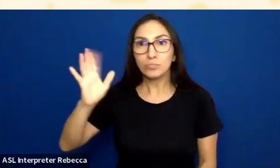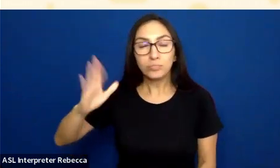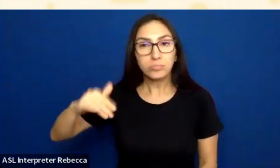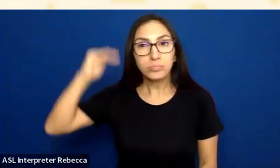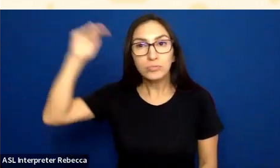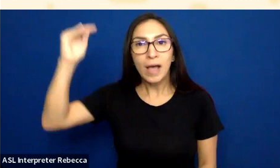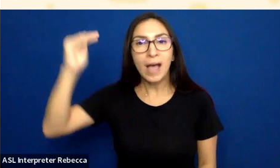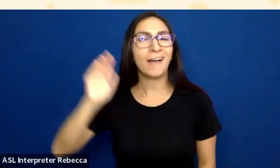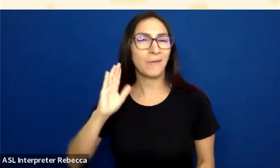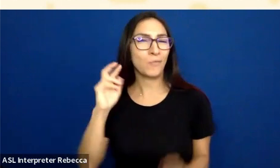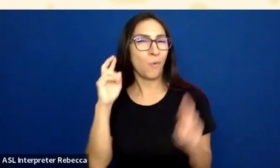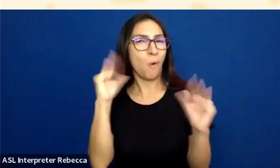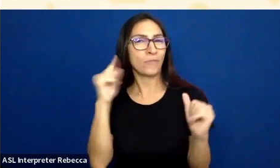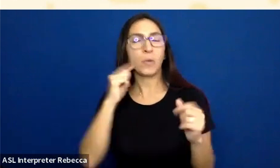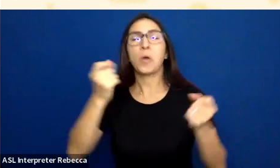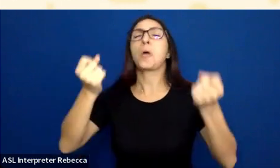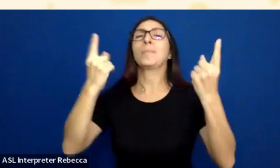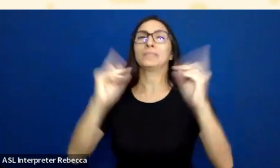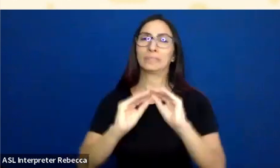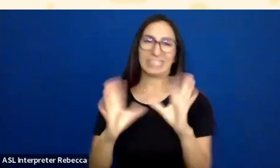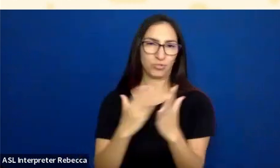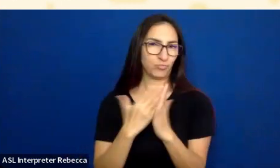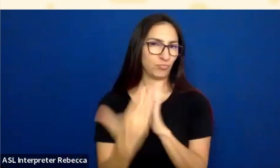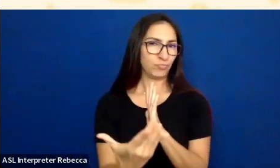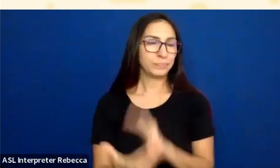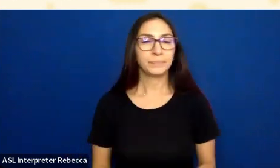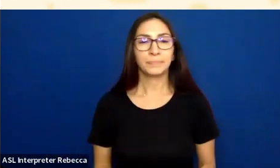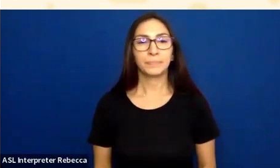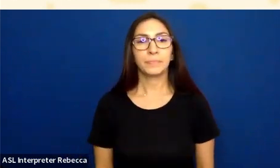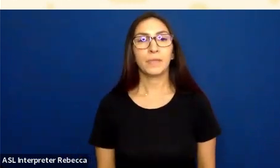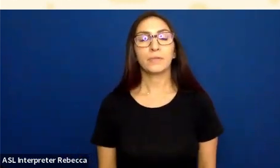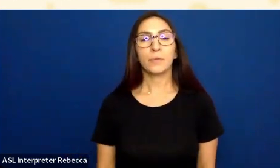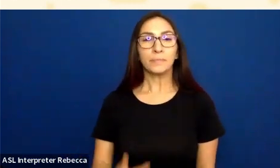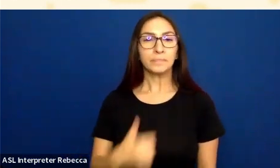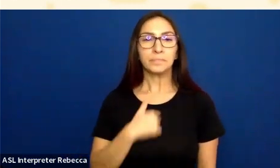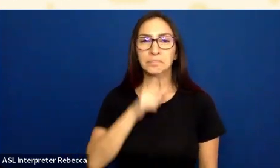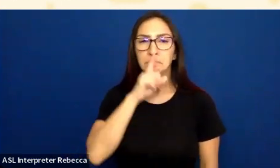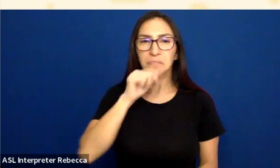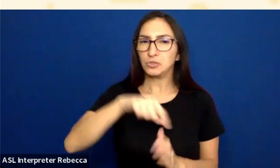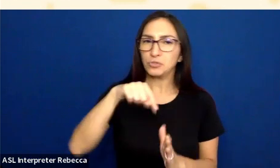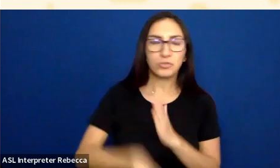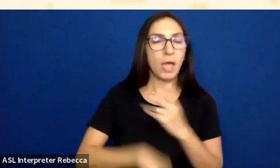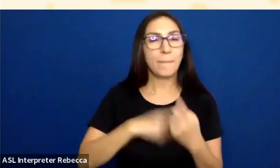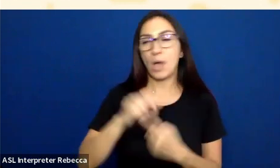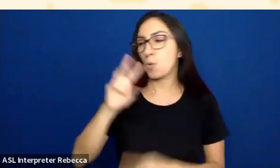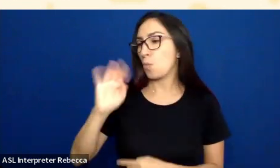I am not going to talk too much about the Web Content Accessibility Guidelines as a set of guidelines.